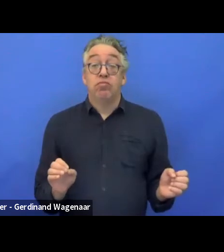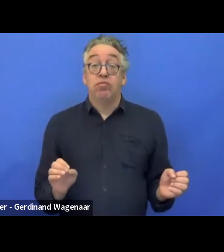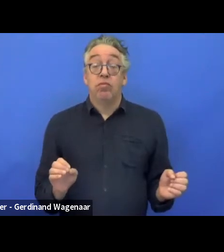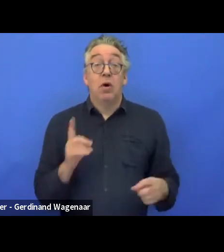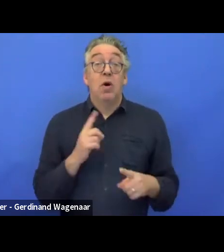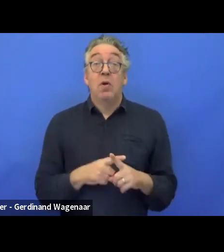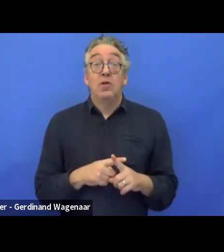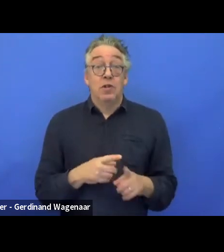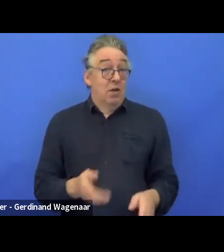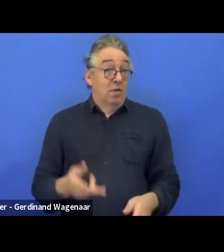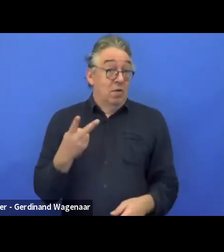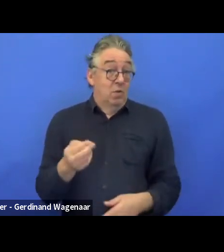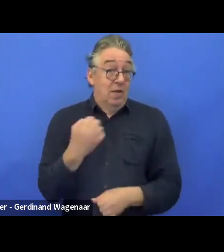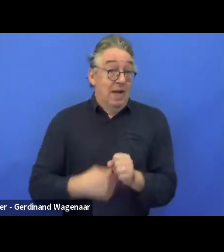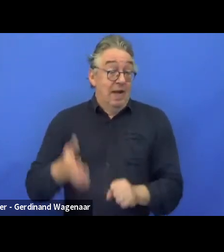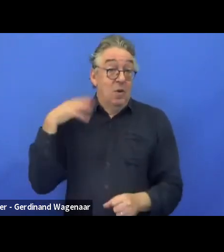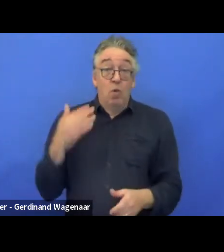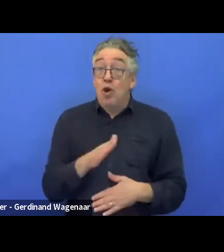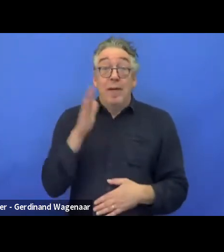and what did they expect from the application.